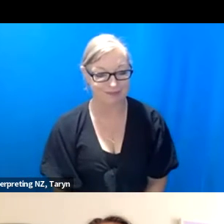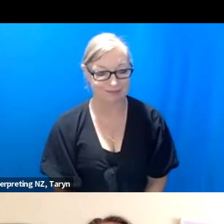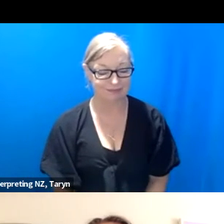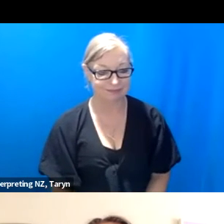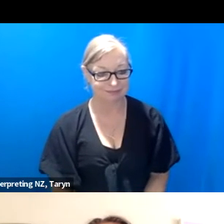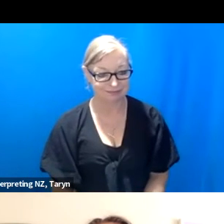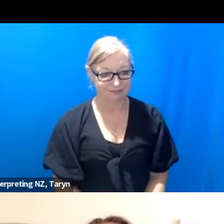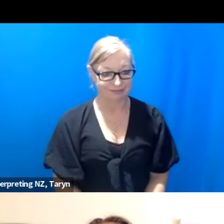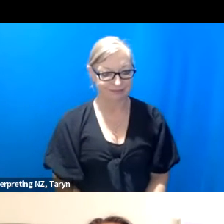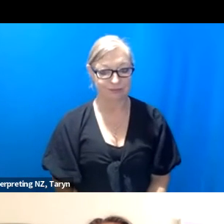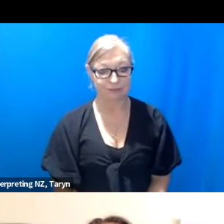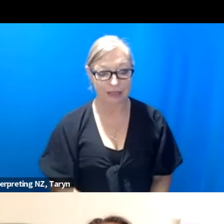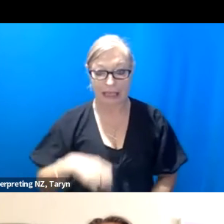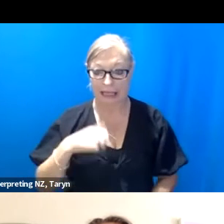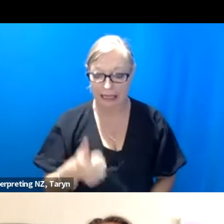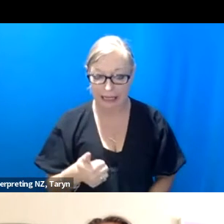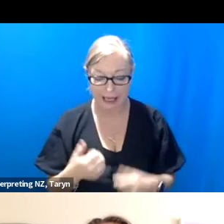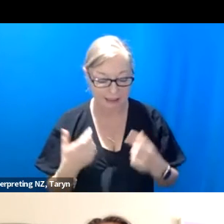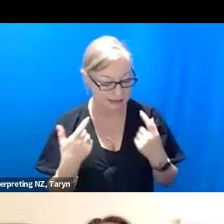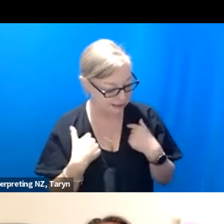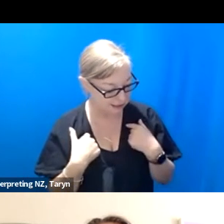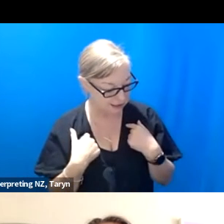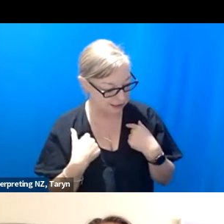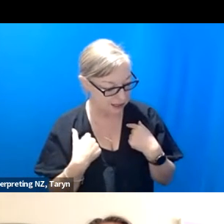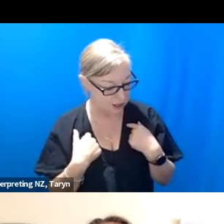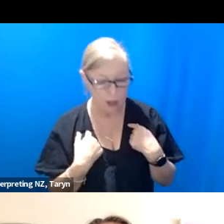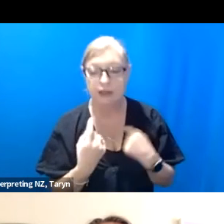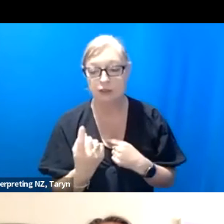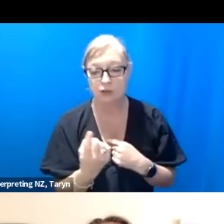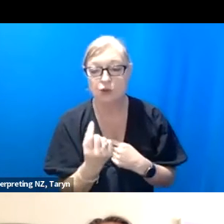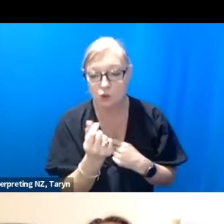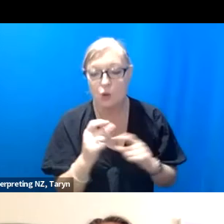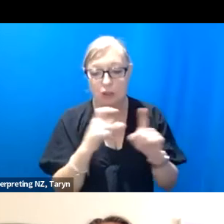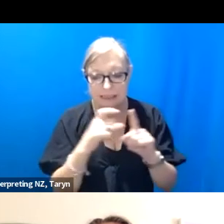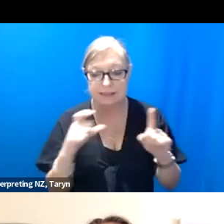What's next? Where am I, this is nearly December. What do I do? I go to Germany.